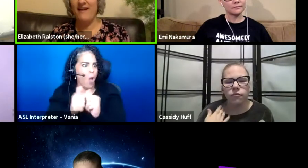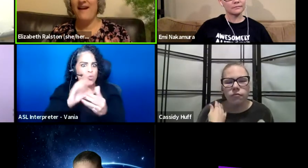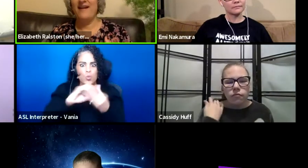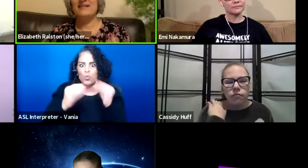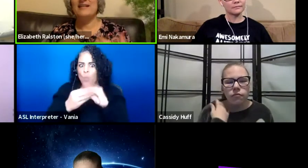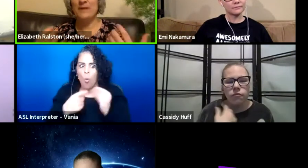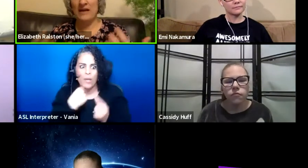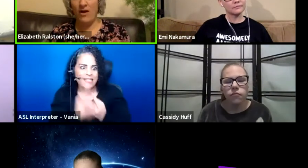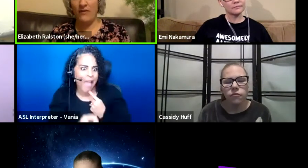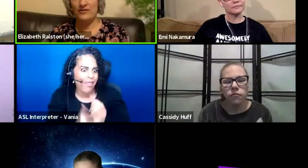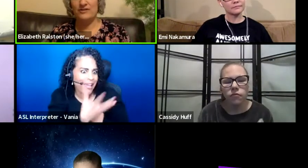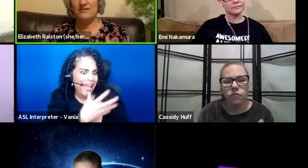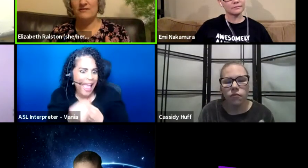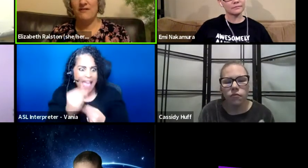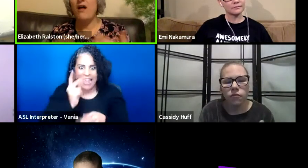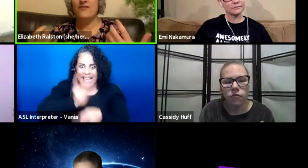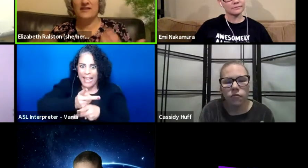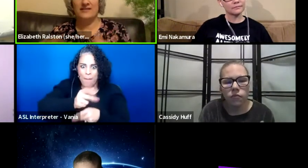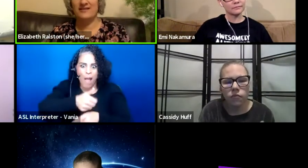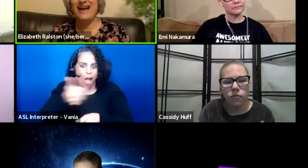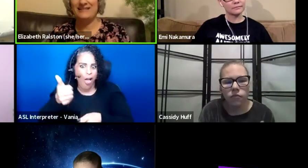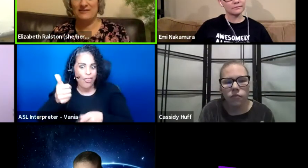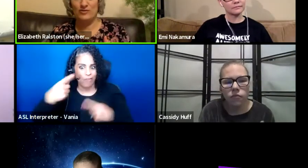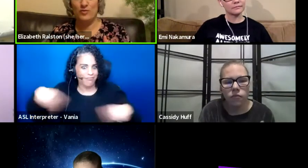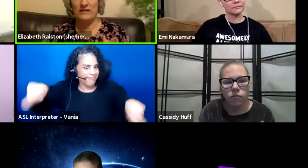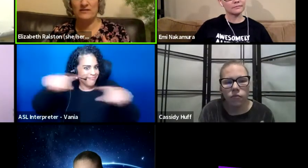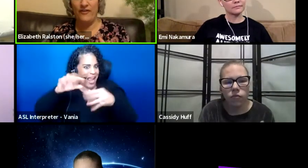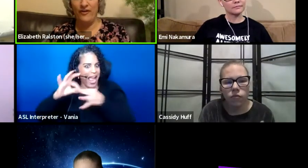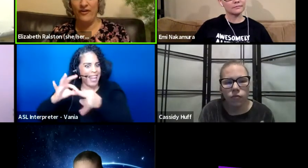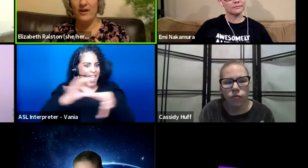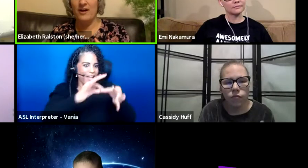and keeping others, all of us connected to one another,